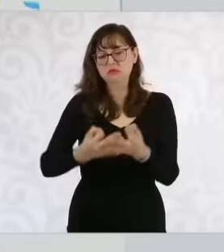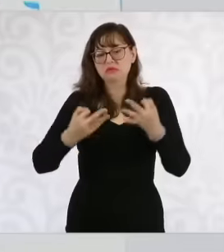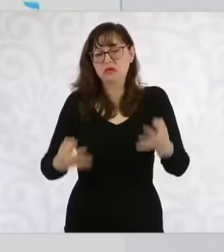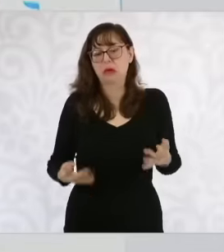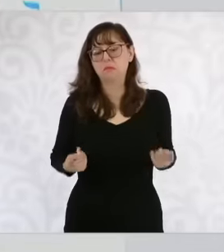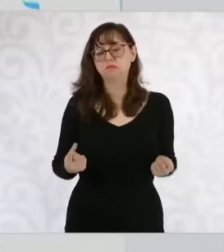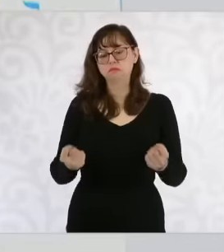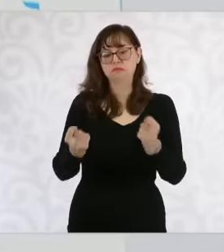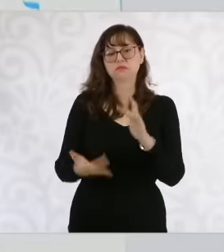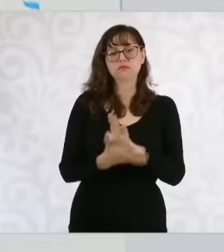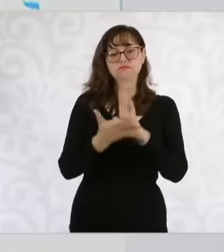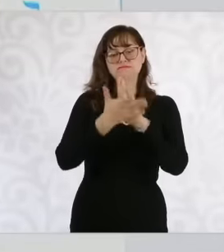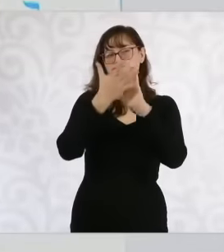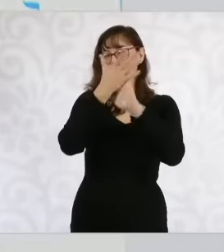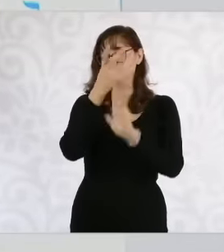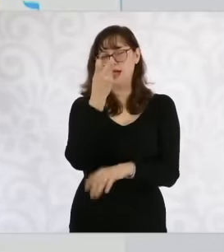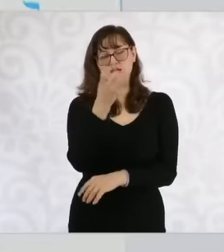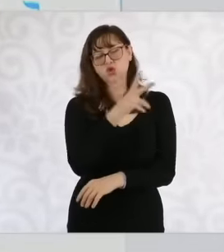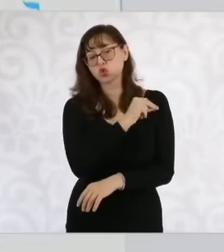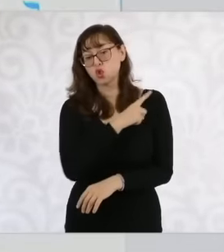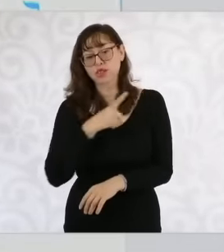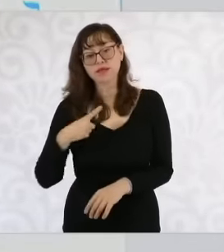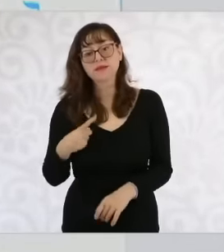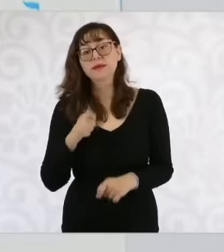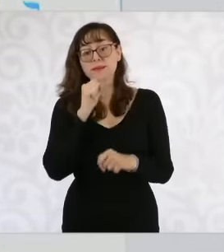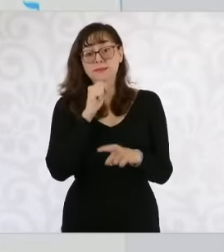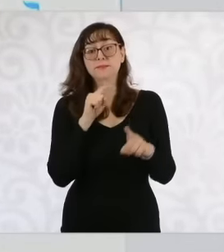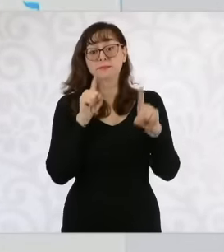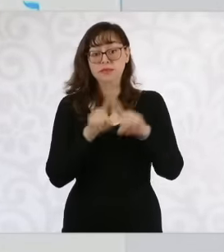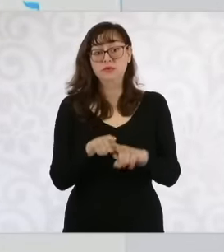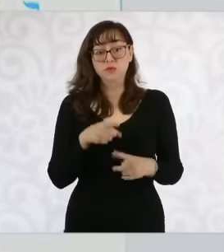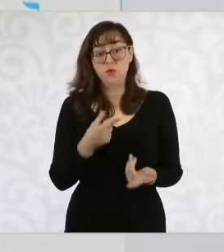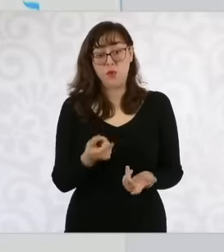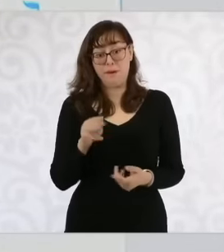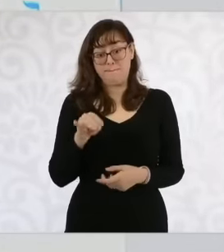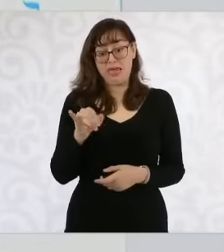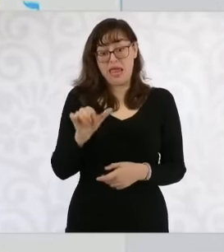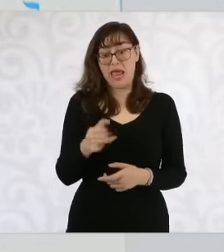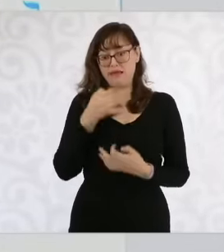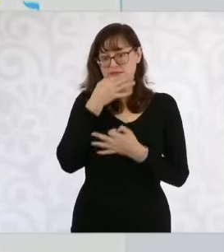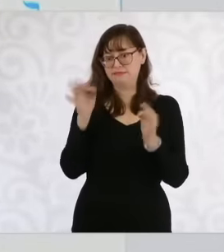and at the same time. At the same time, these declarations that you are talking about and the support from the Ministry of